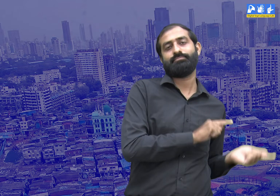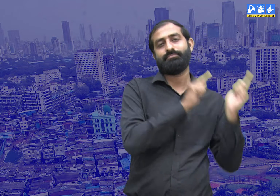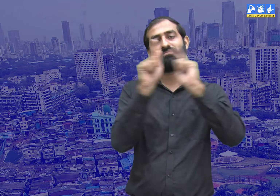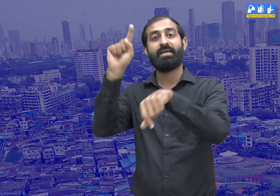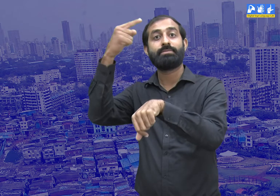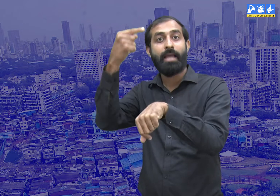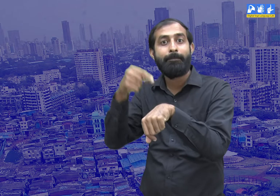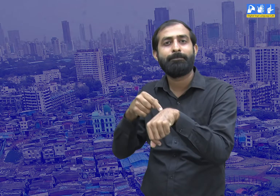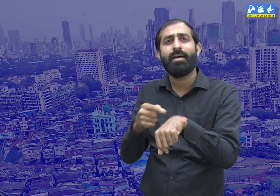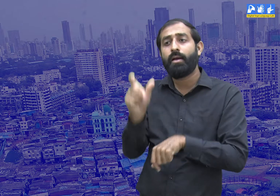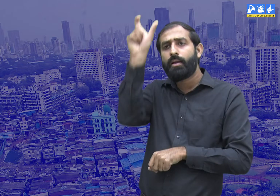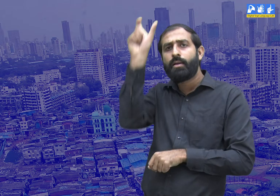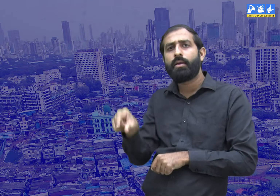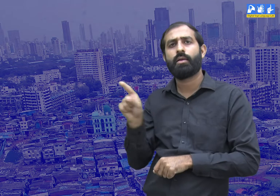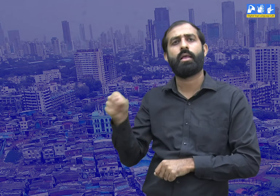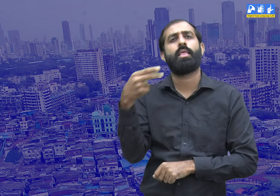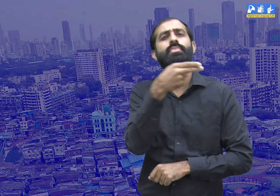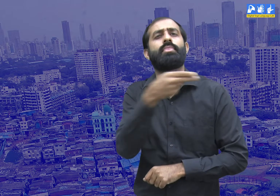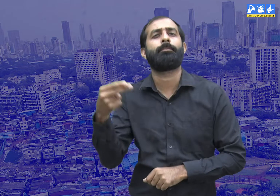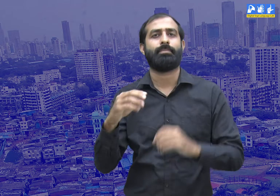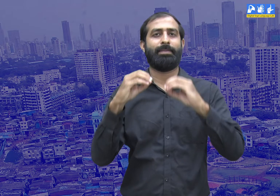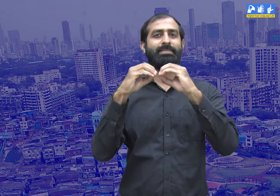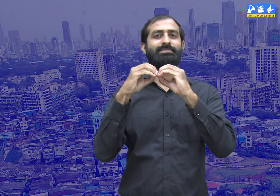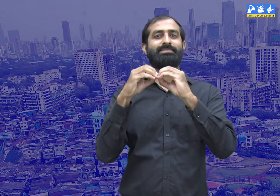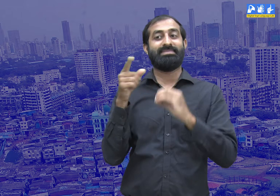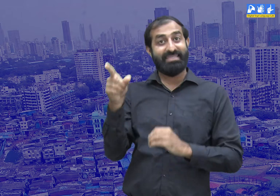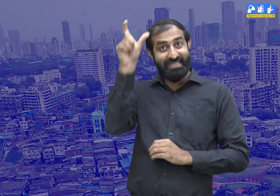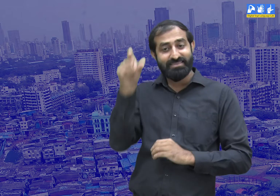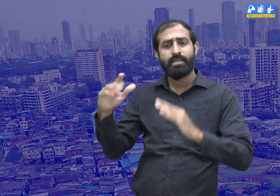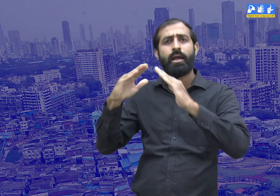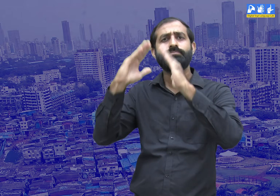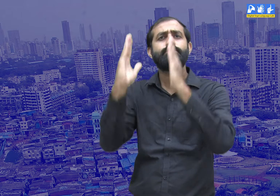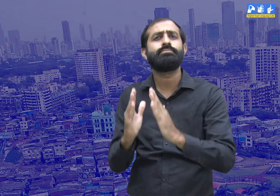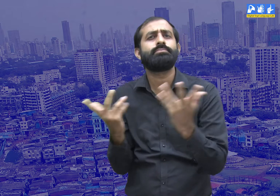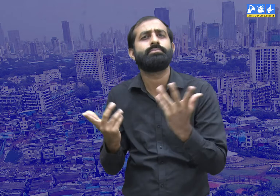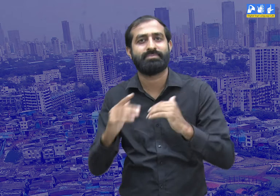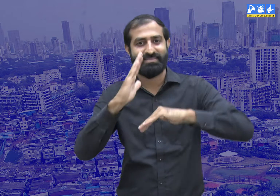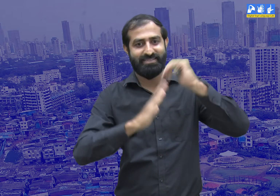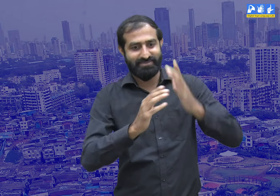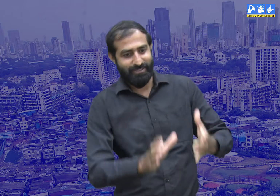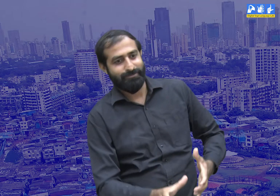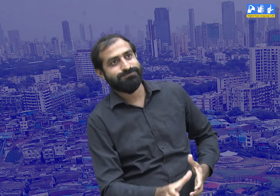Mami took me first to Babloo's house.